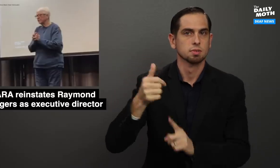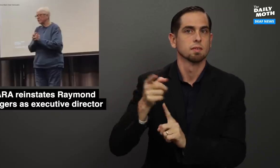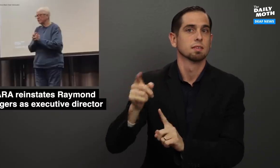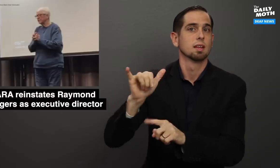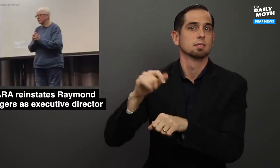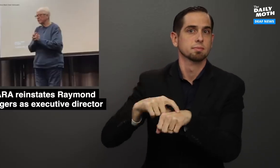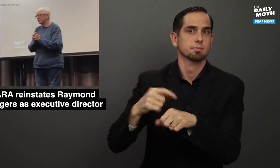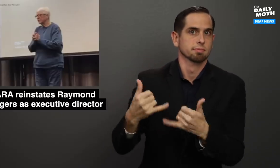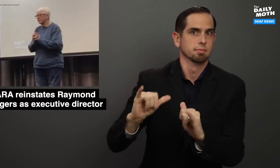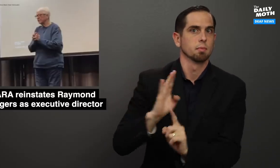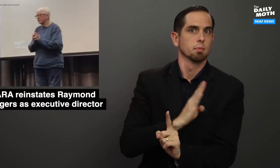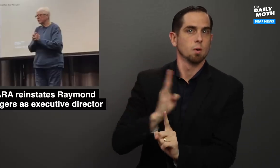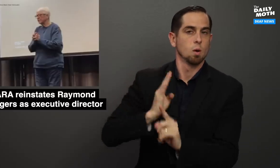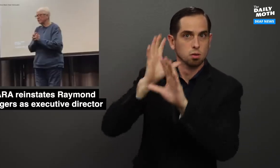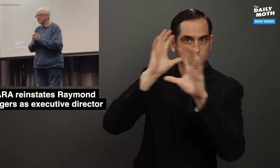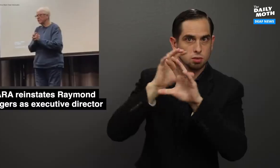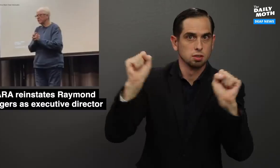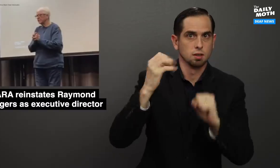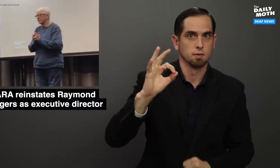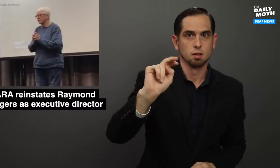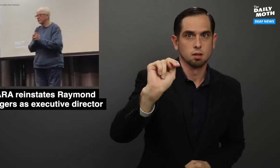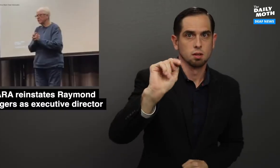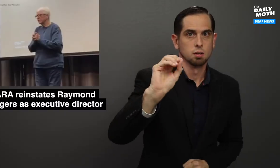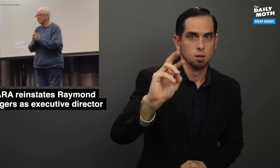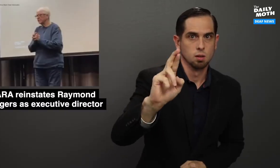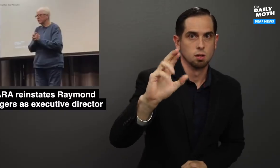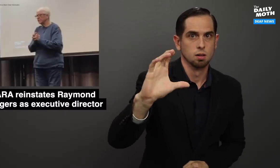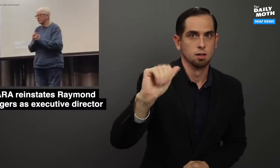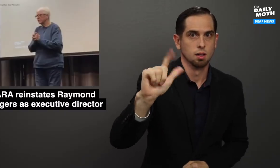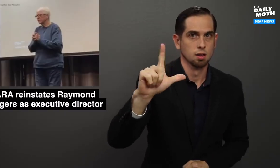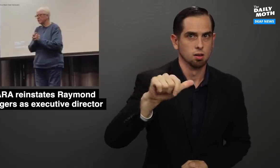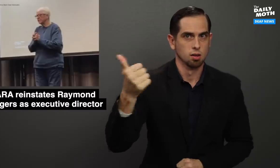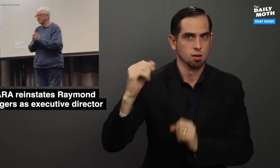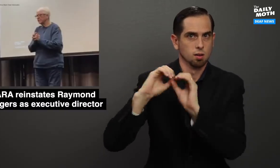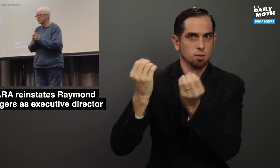who was and still is the board president of NorCal,